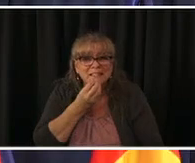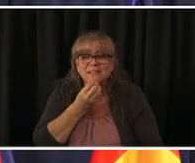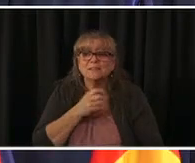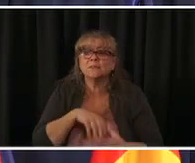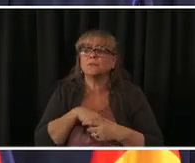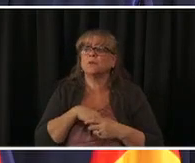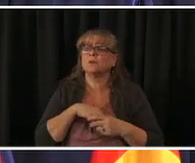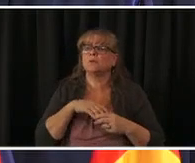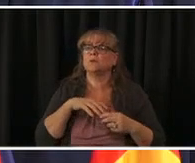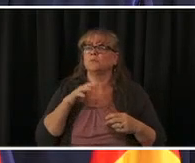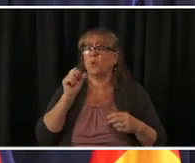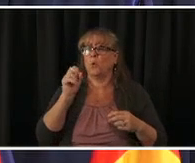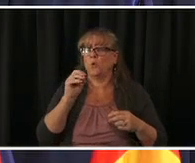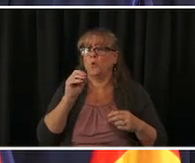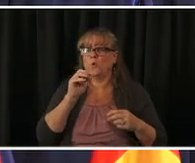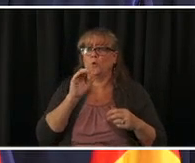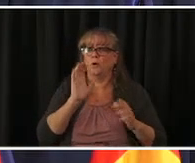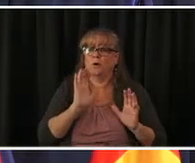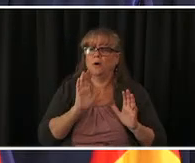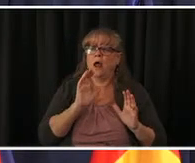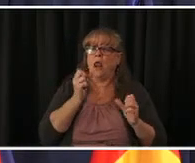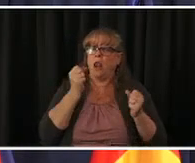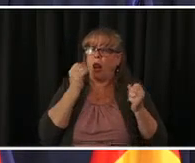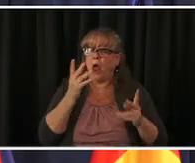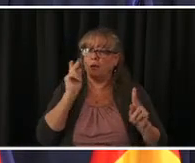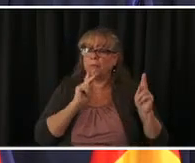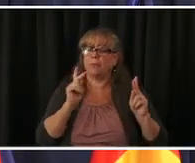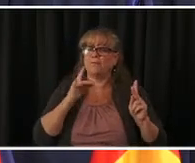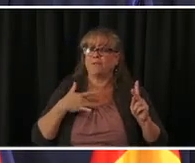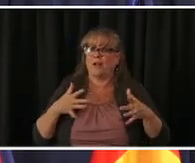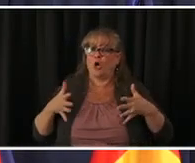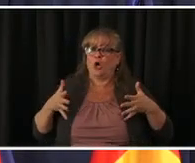people hold on to their money a little bit more that's why savings rate went up so much